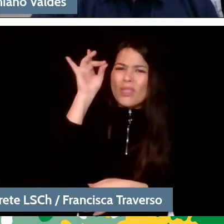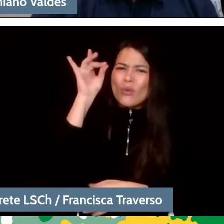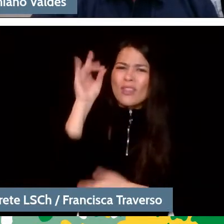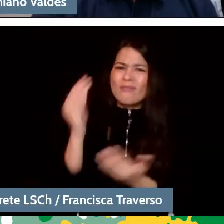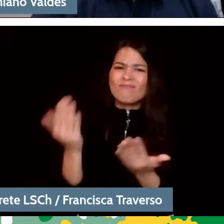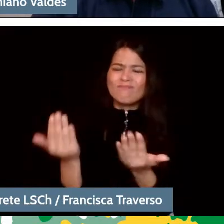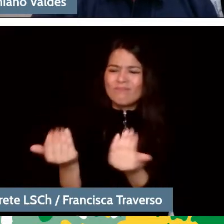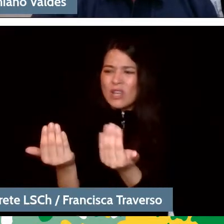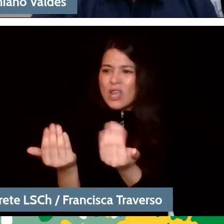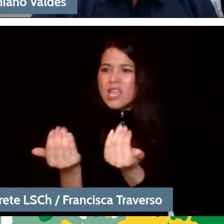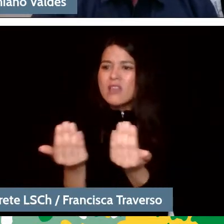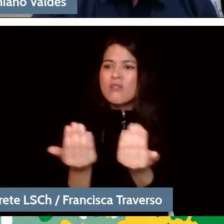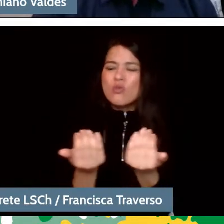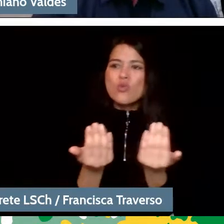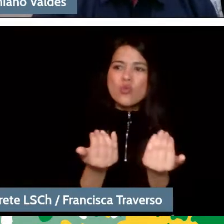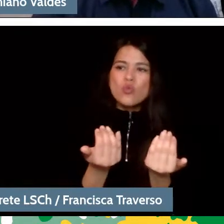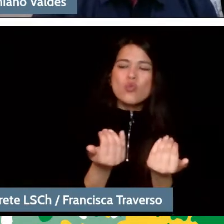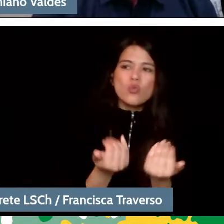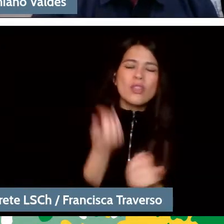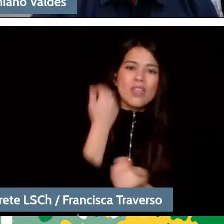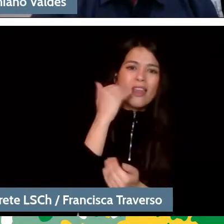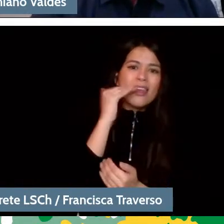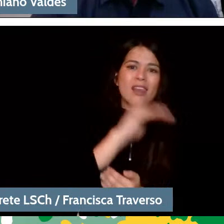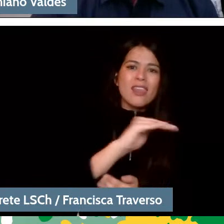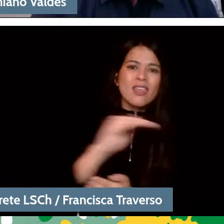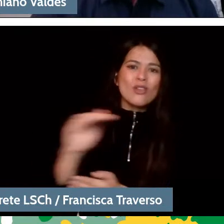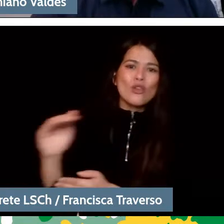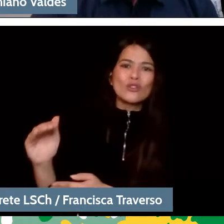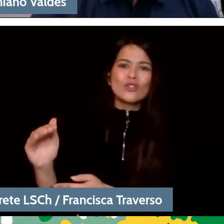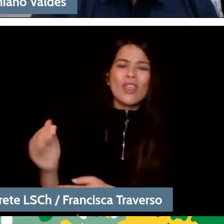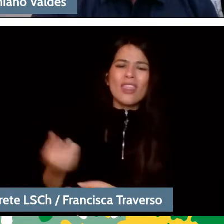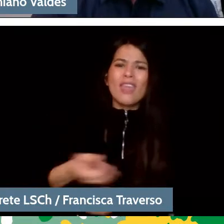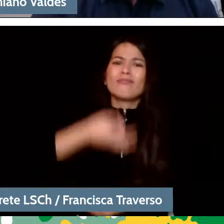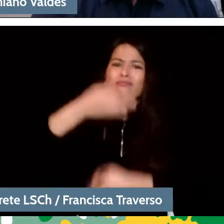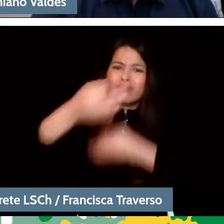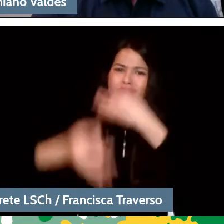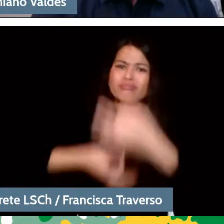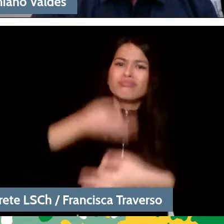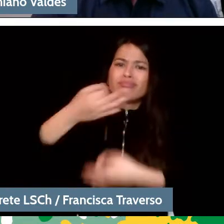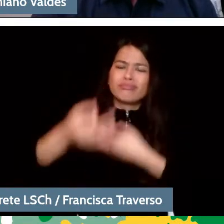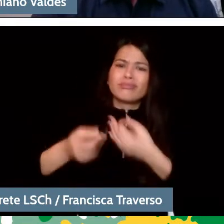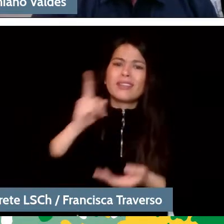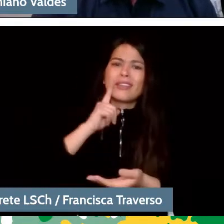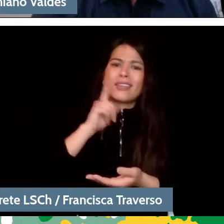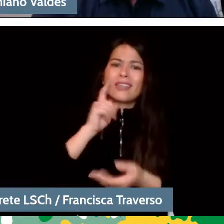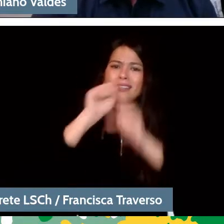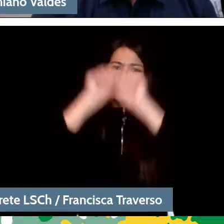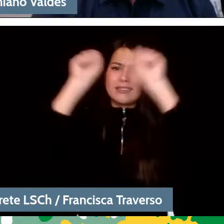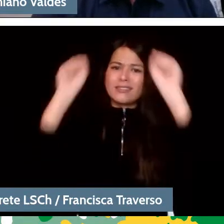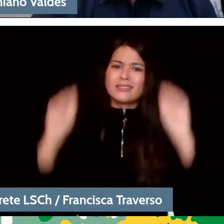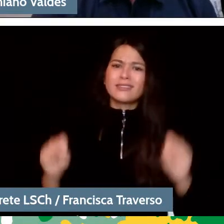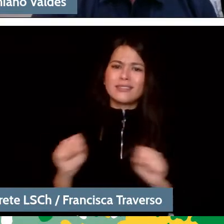and all those people to have the opportunity to speak and to access a system of goods that allow them a more dignified life.